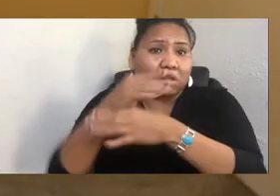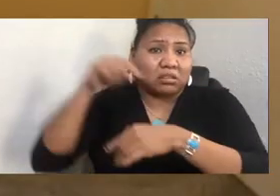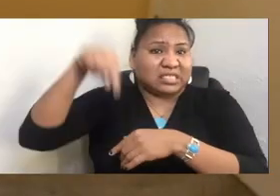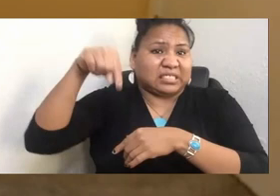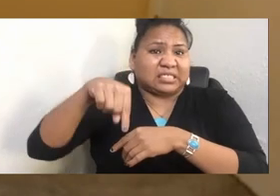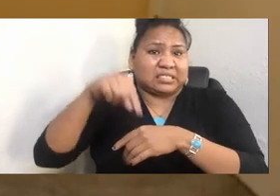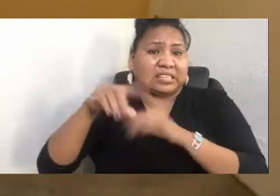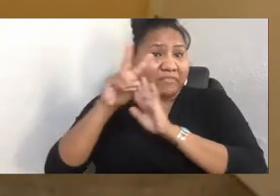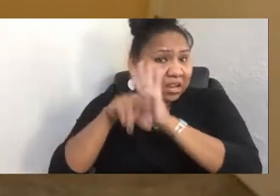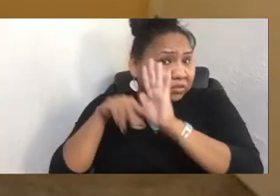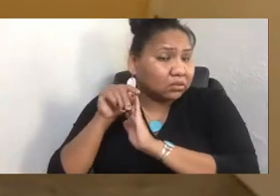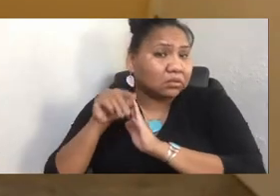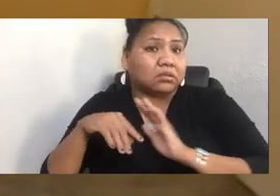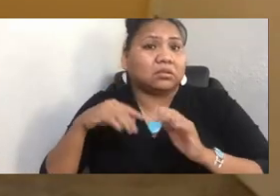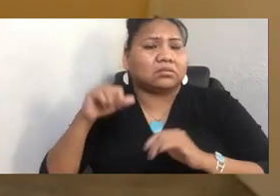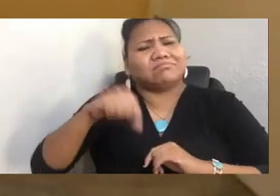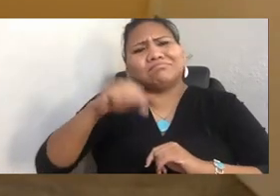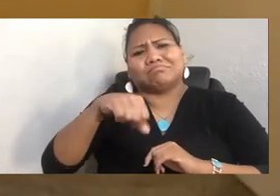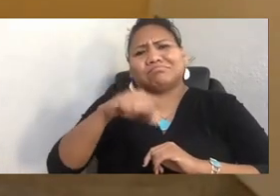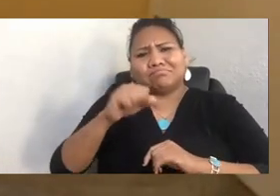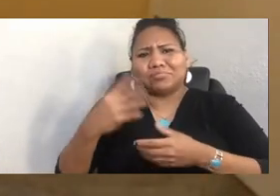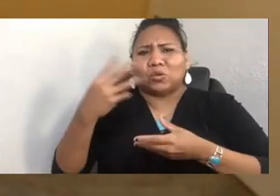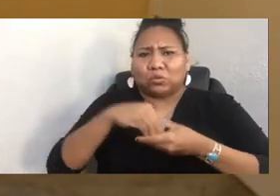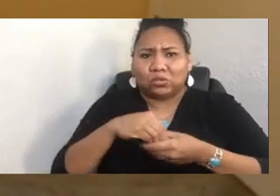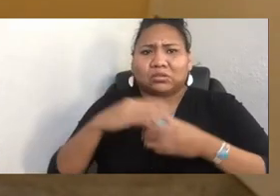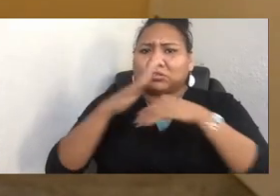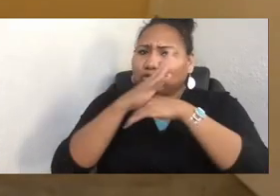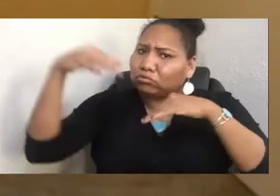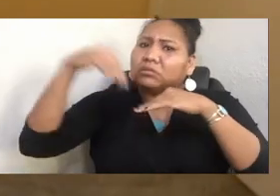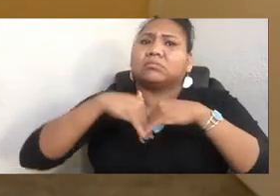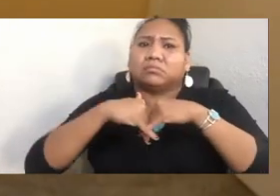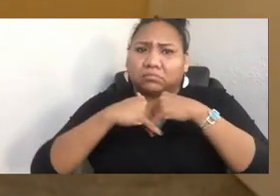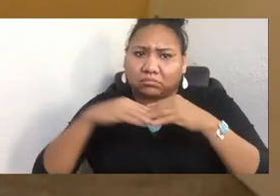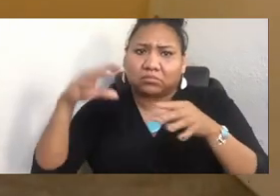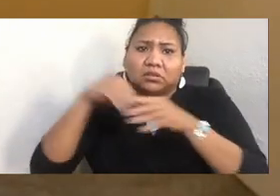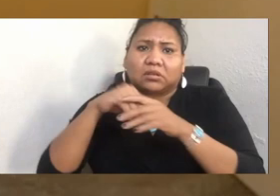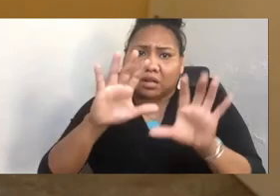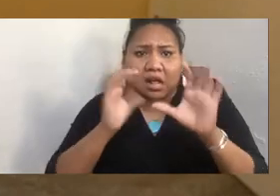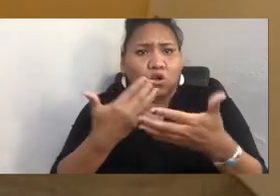Find ways to indigenize on a regular basis. It's not something that should be relegated